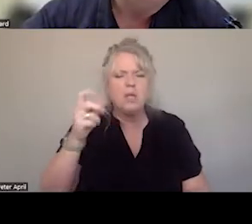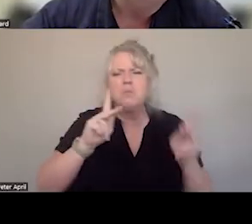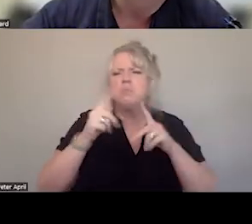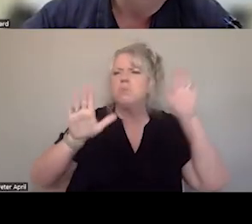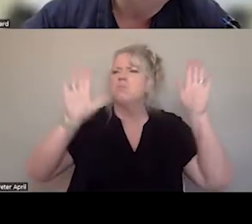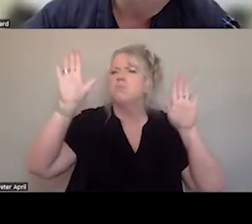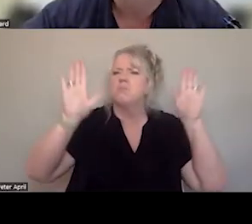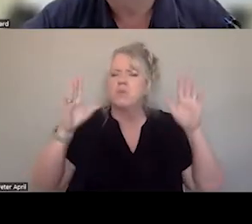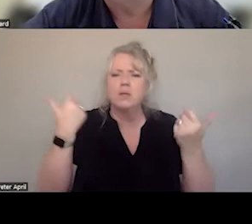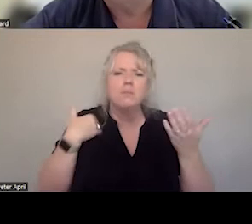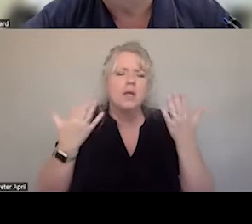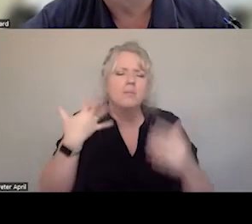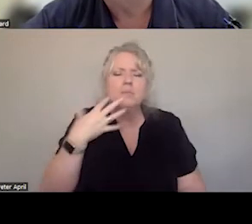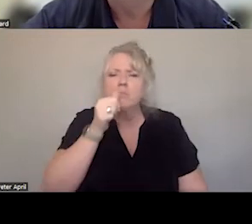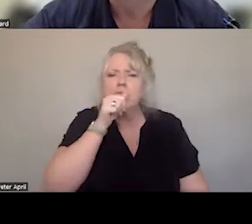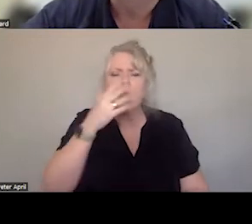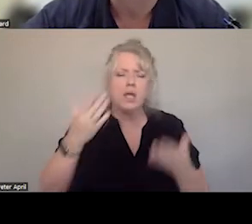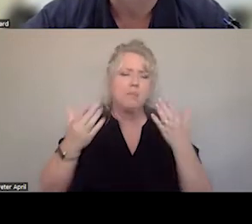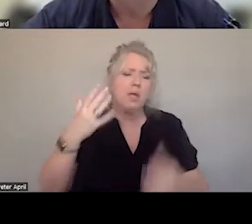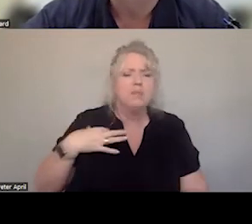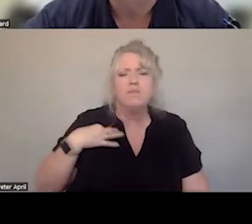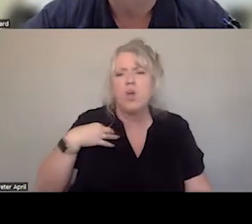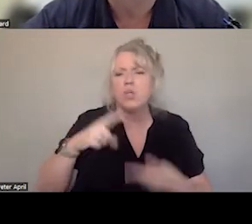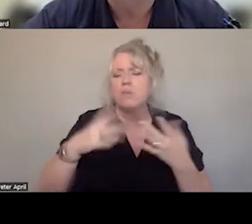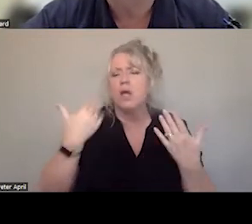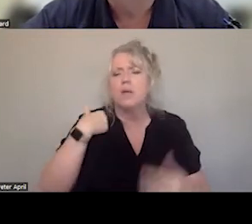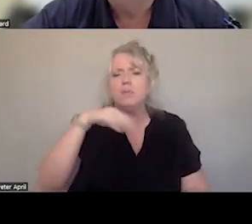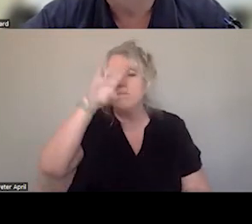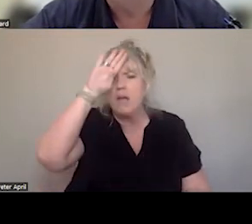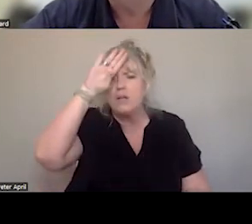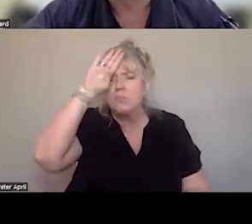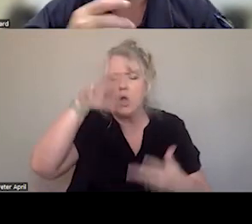AMBULANCE SERVICE, MIGHT BE VOLUNTEER. MIGHT BE THE FIRE DEPARTMENT. AND THEN IF I ASKED THEM IF